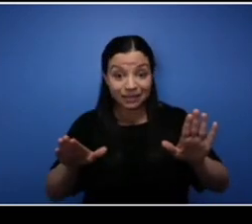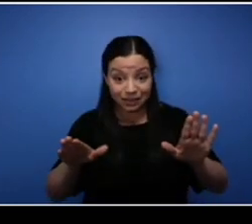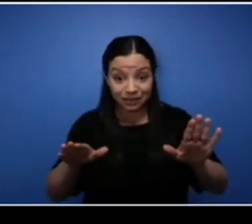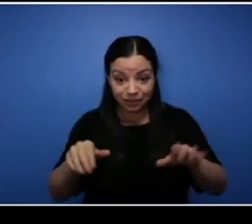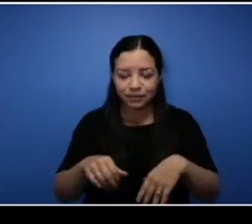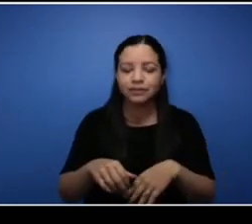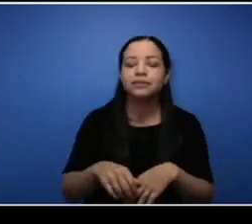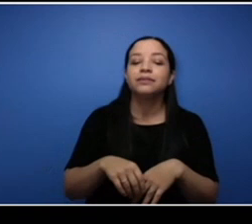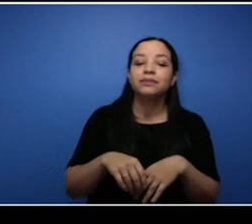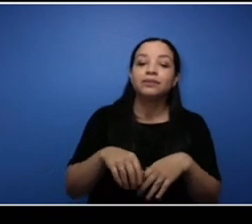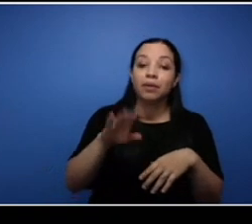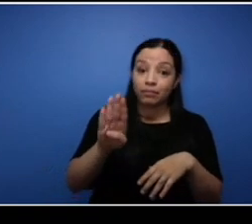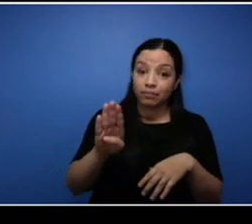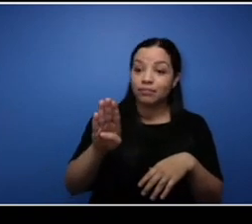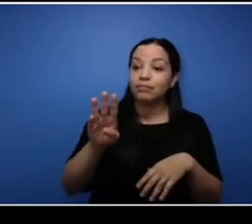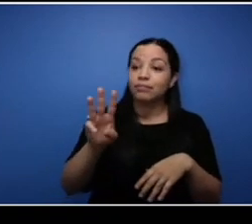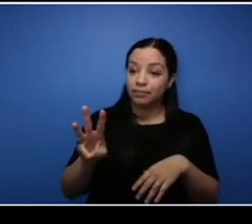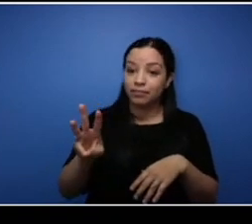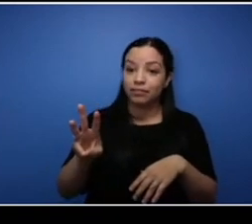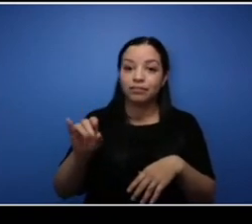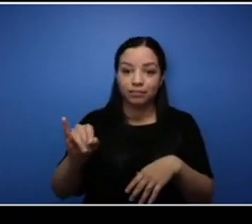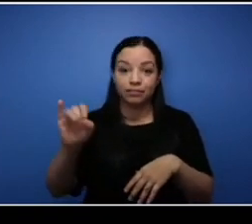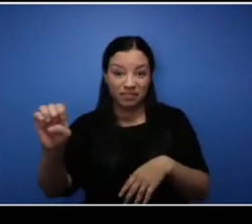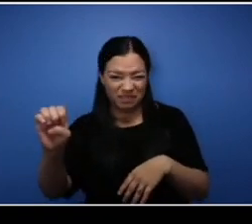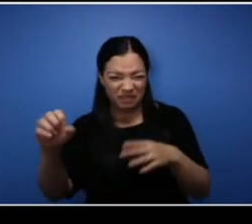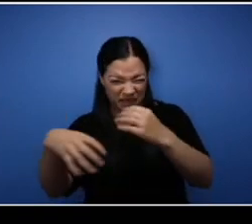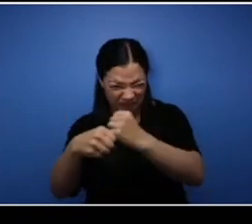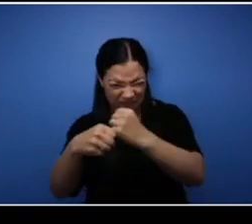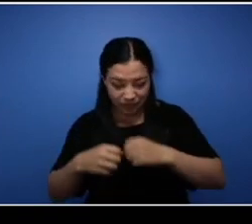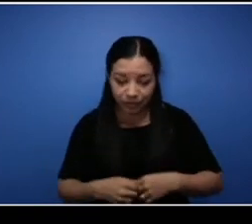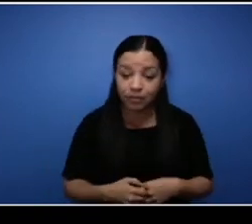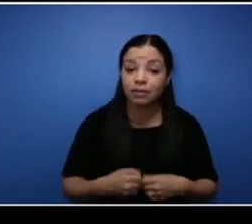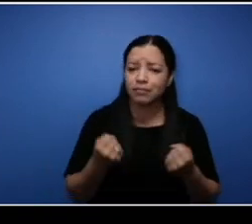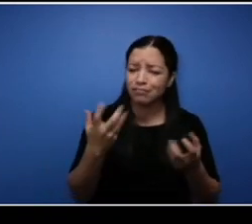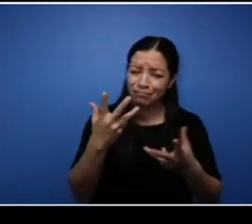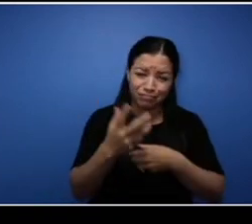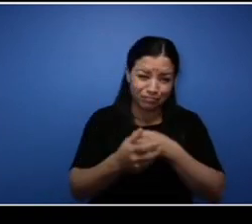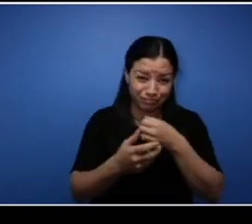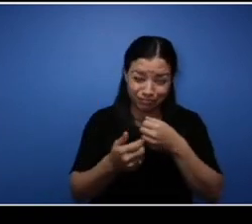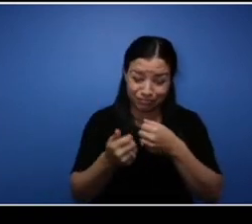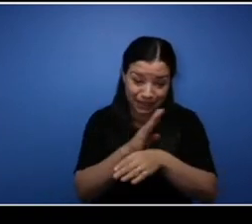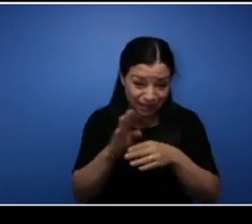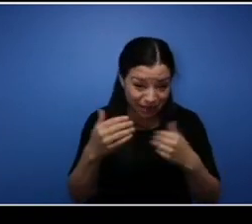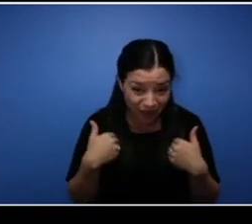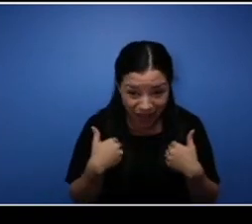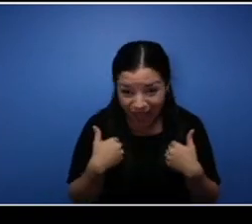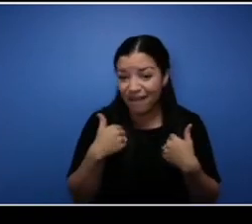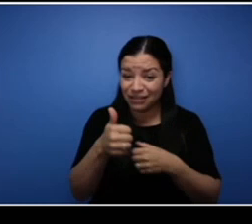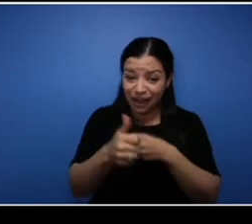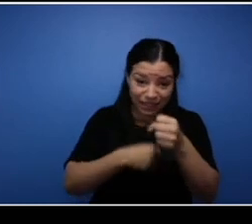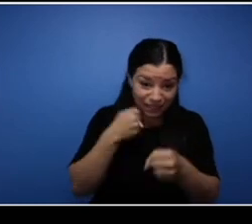I'd have ranging over a 10-year time span, 13 lovely employees and you know I'm just